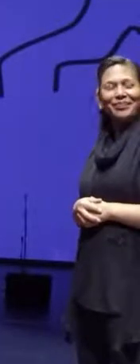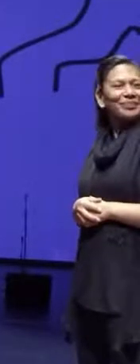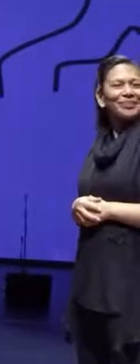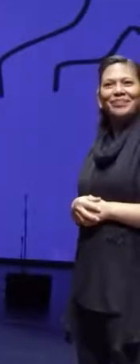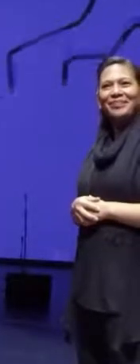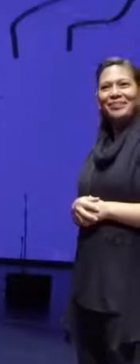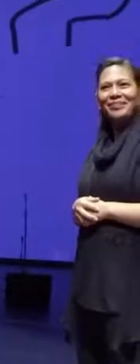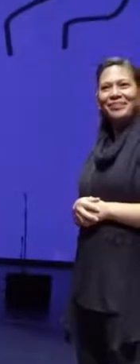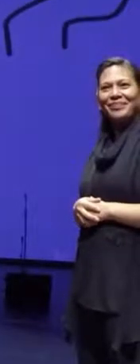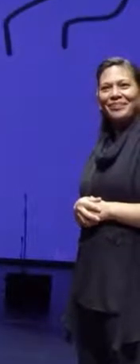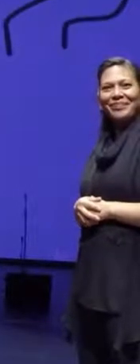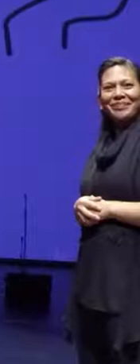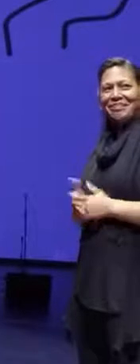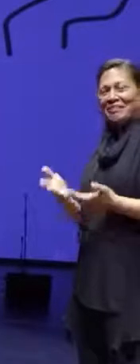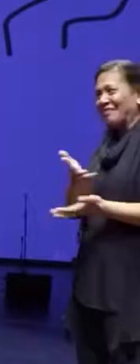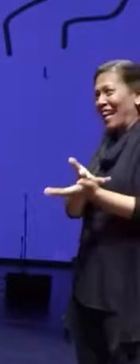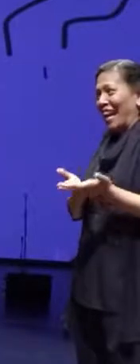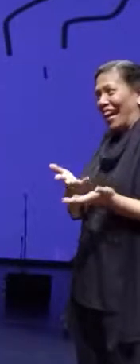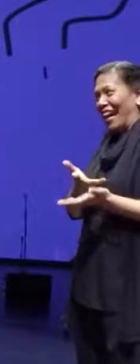the others within the circle. ]